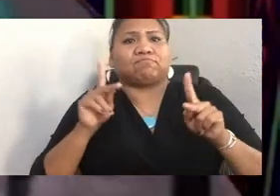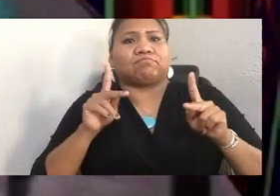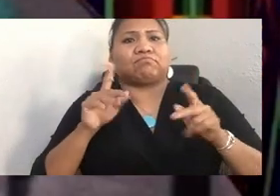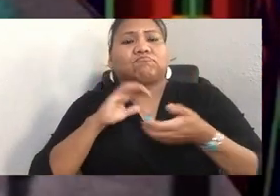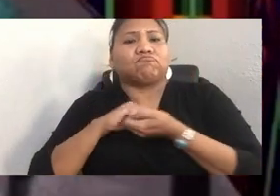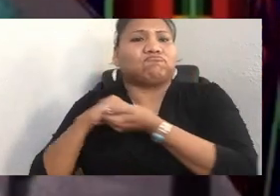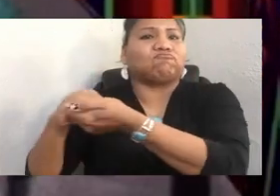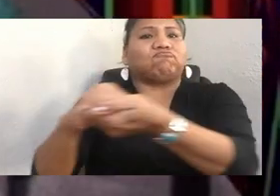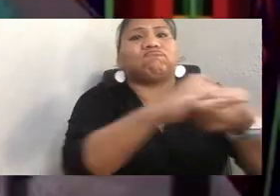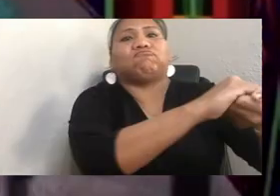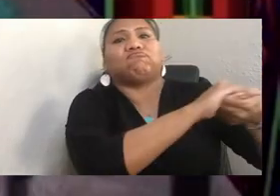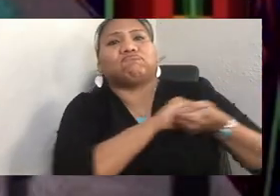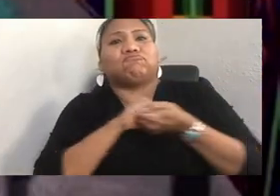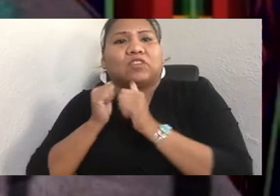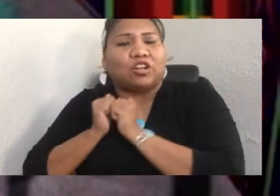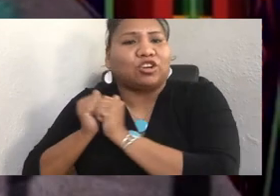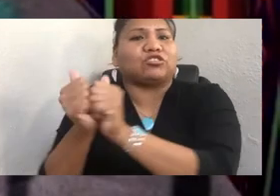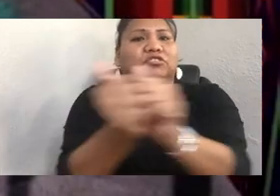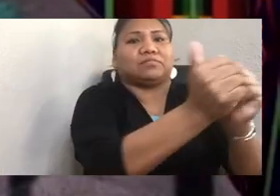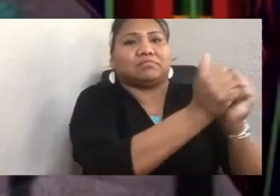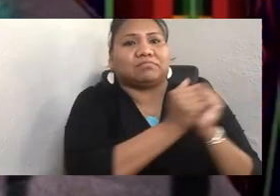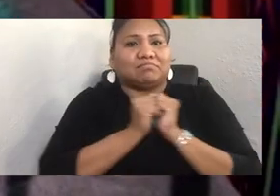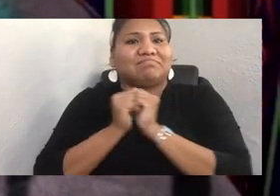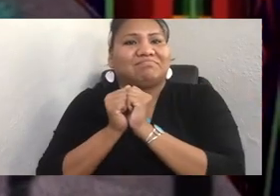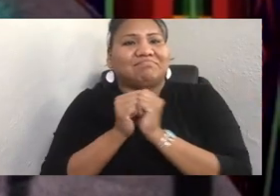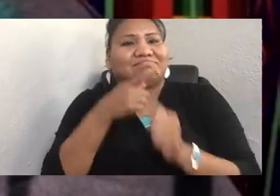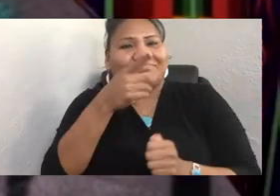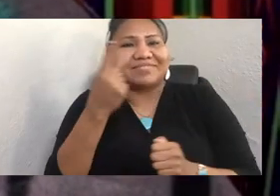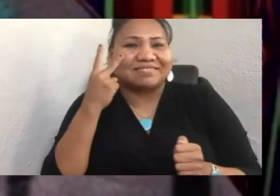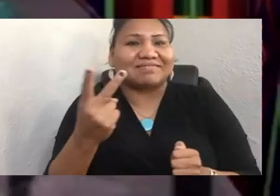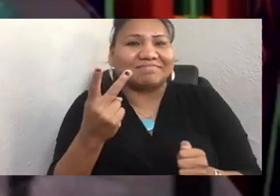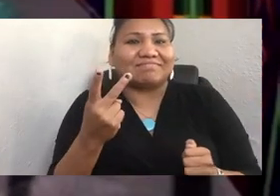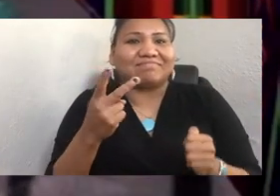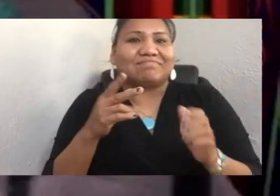and in a broader context than just this idea of discovery.